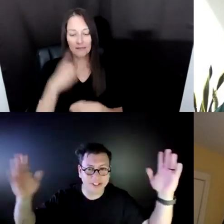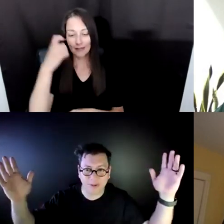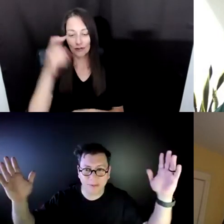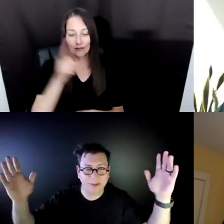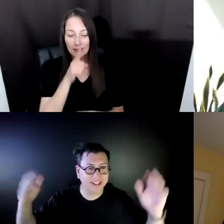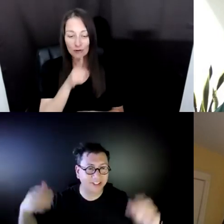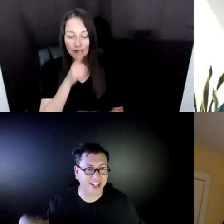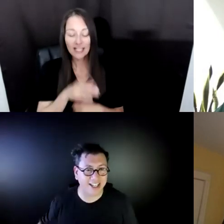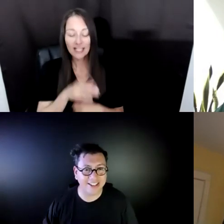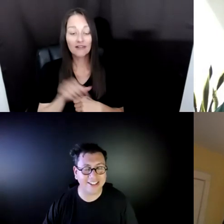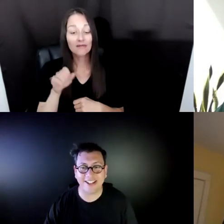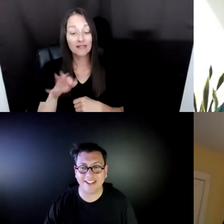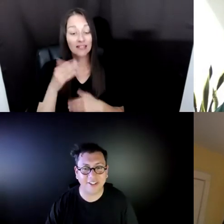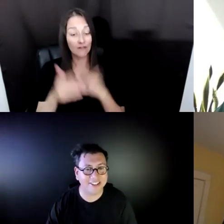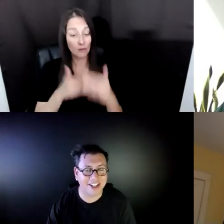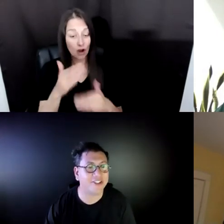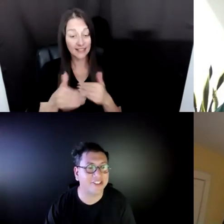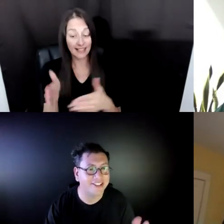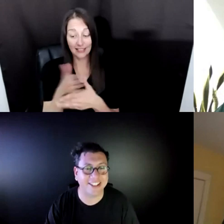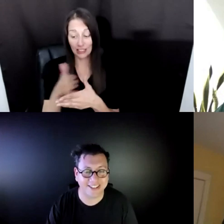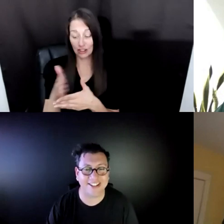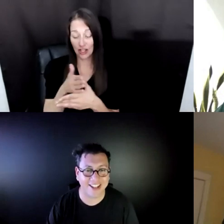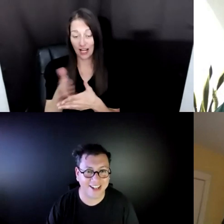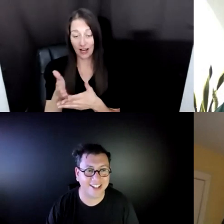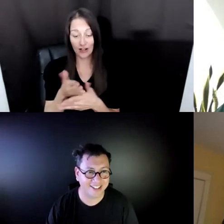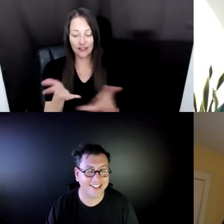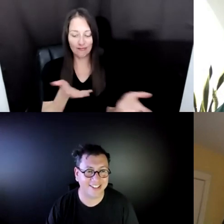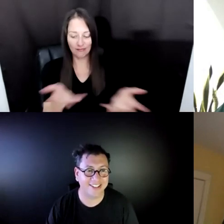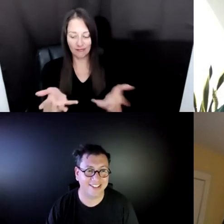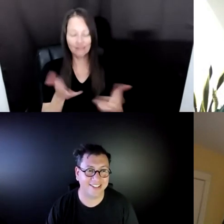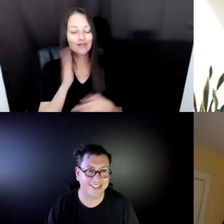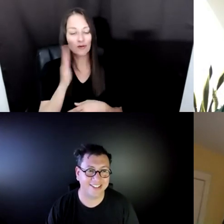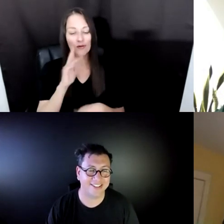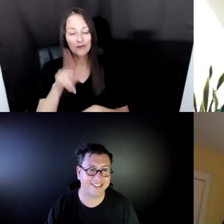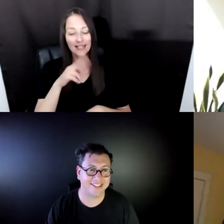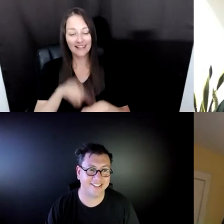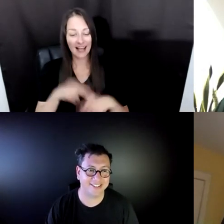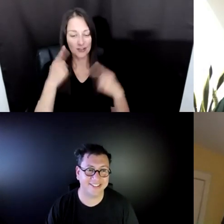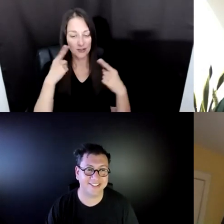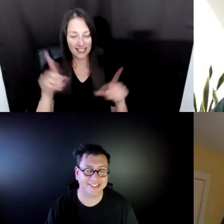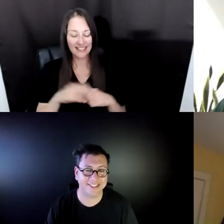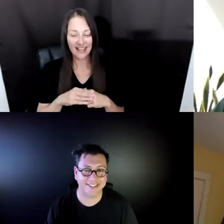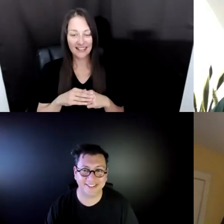OPENLY SHARED I THINK THAT'S A VERY NATURAL SUCCESS THERE. RIGHT. ELEANOR, ANY THOUGHTS?